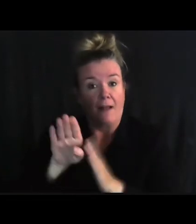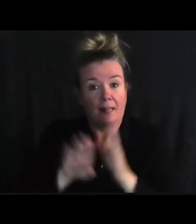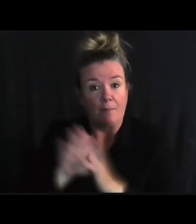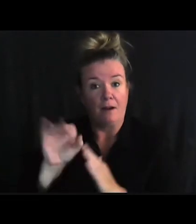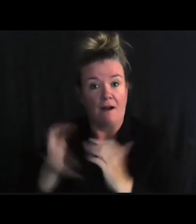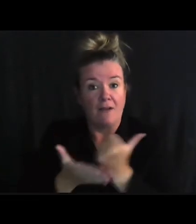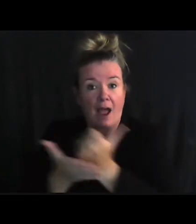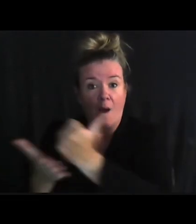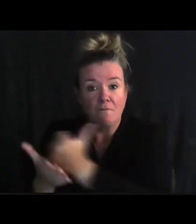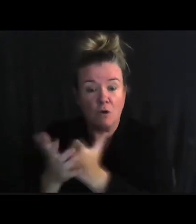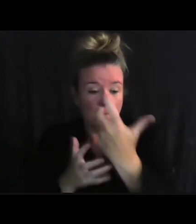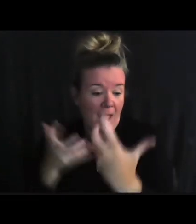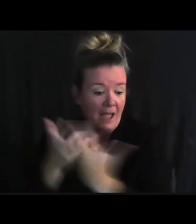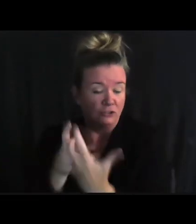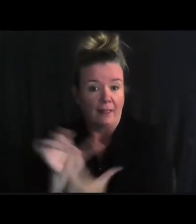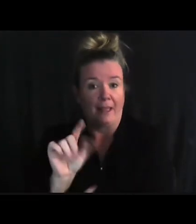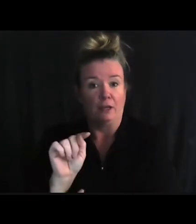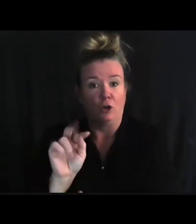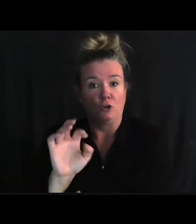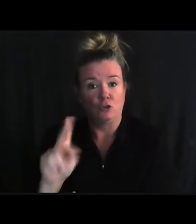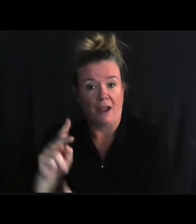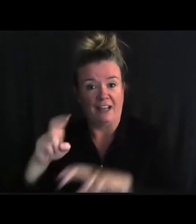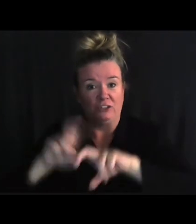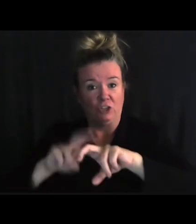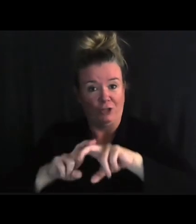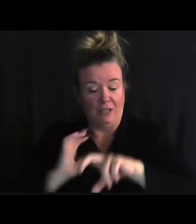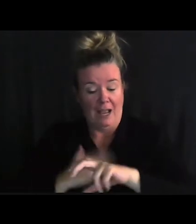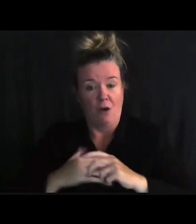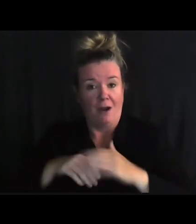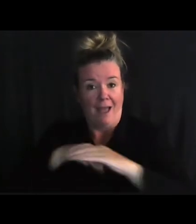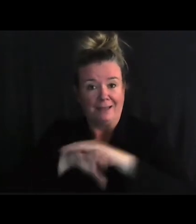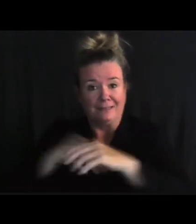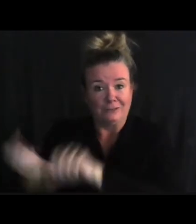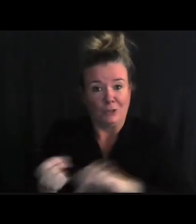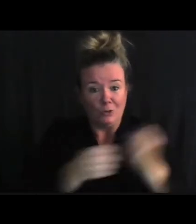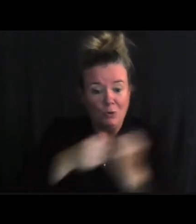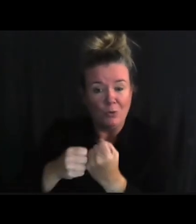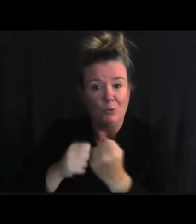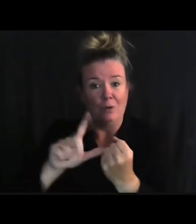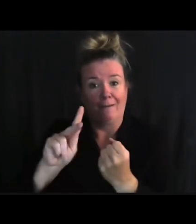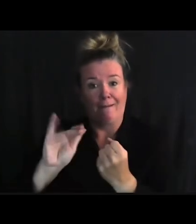With the development of helpful amenities like track chairs, all access canoe and kayak